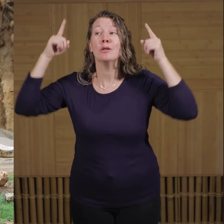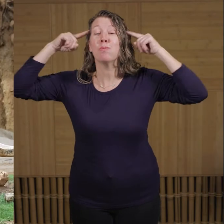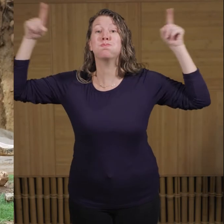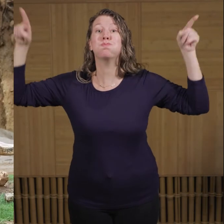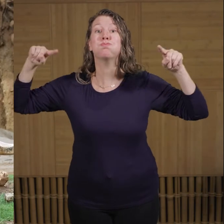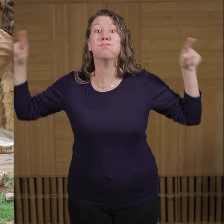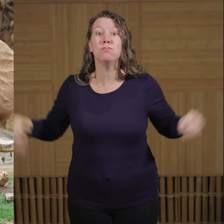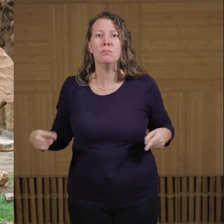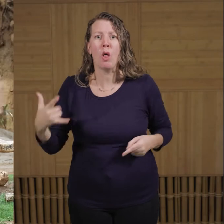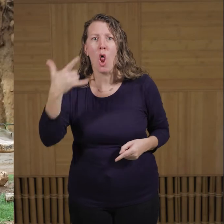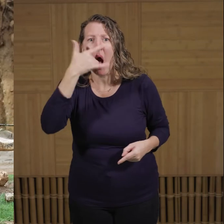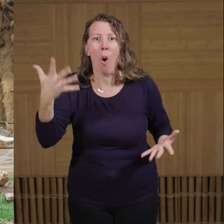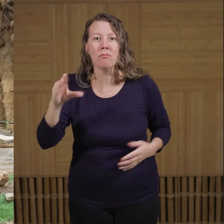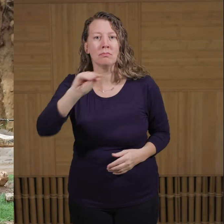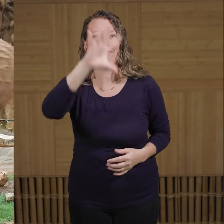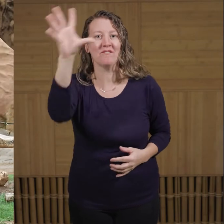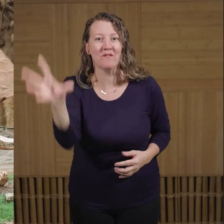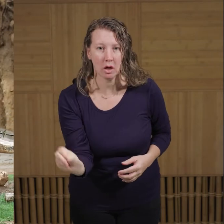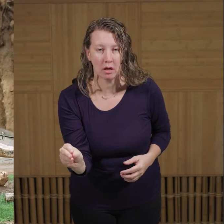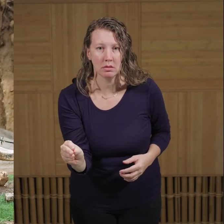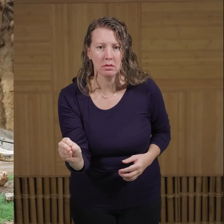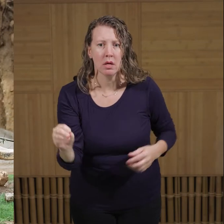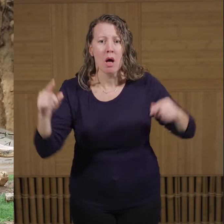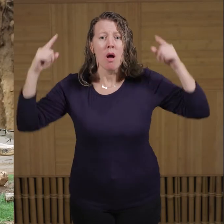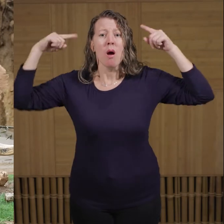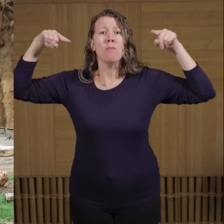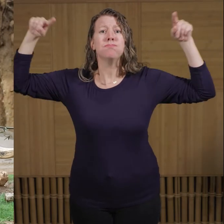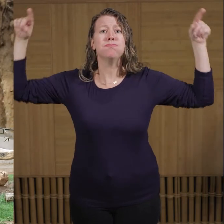The shape of the ears resemble the shape of the continent of Africa.